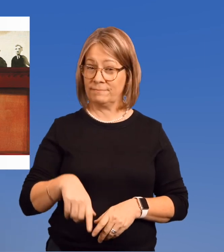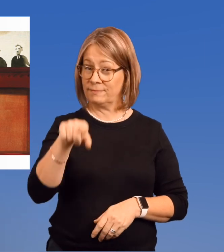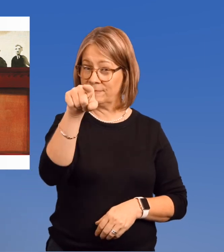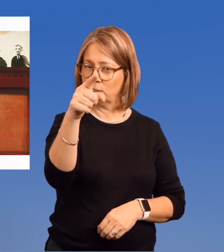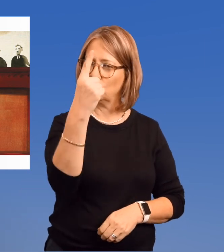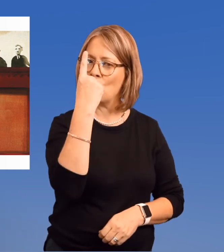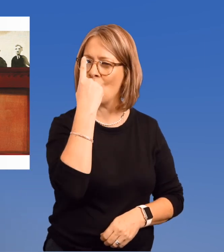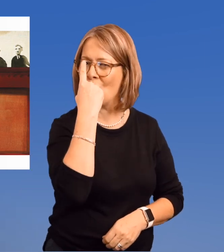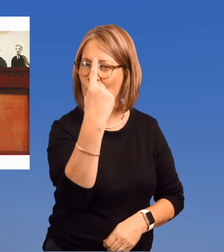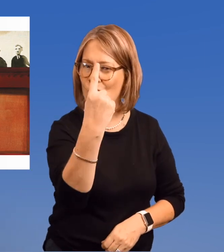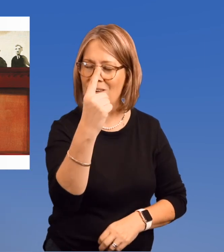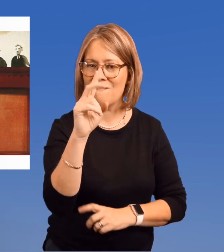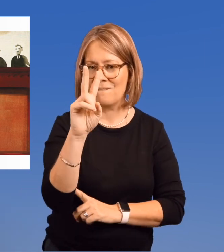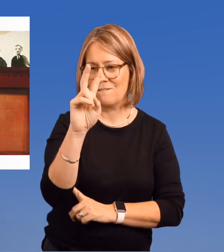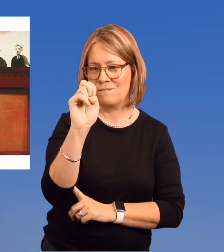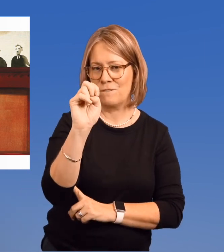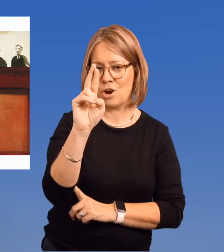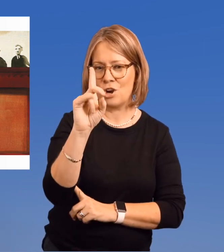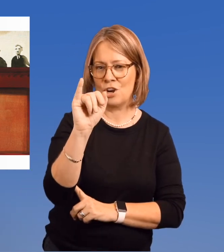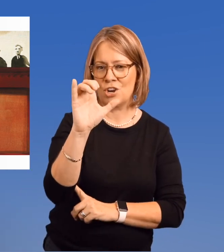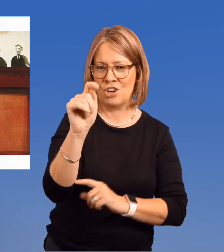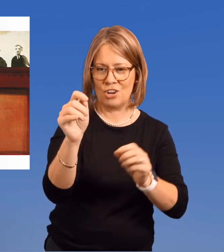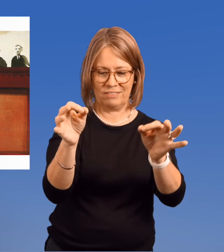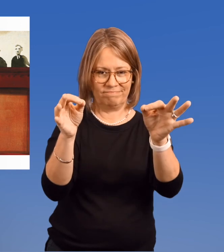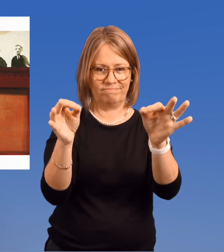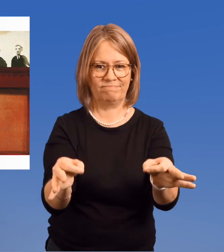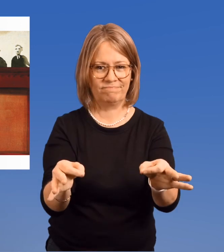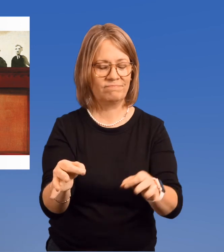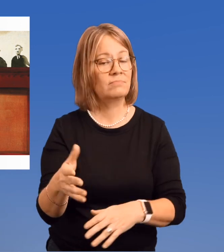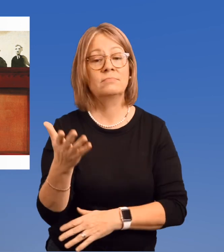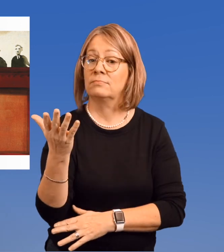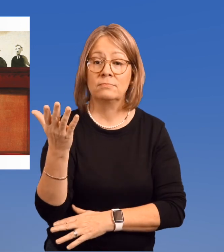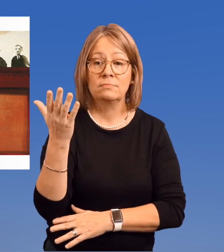There can be just one verdict.